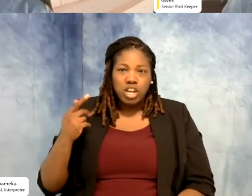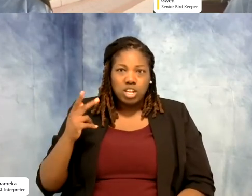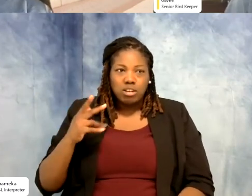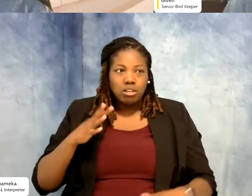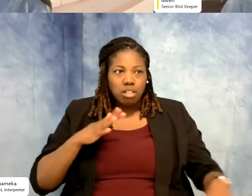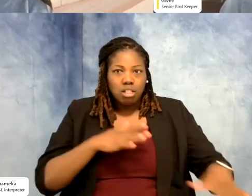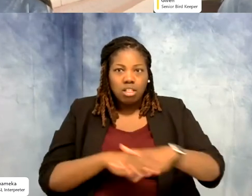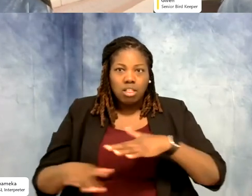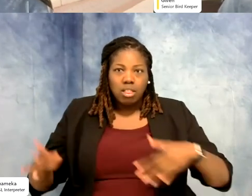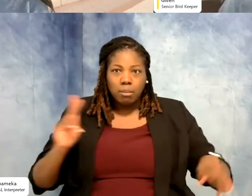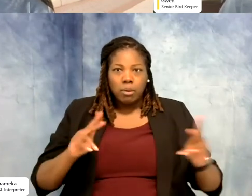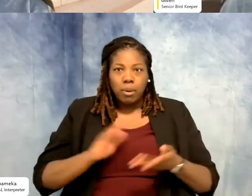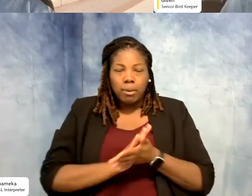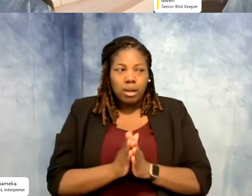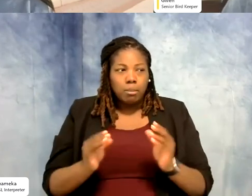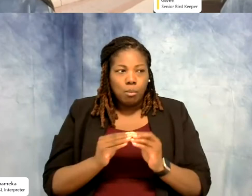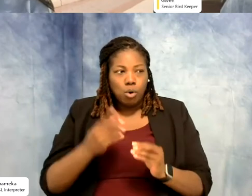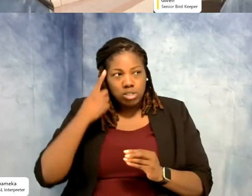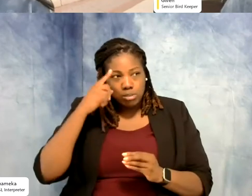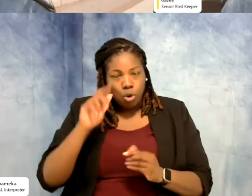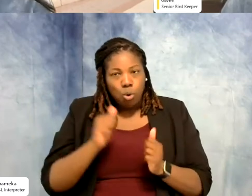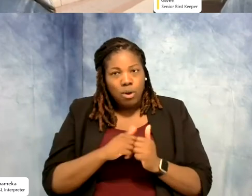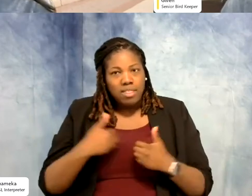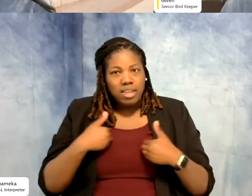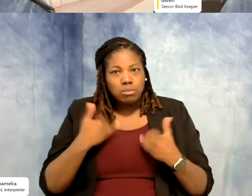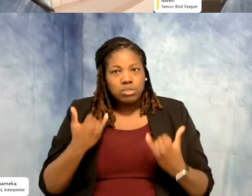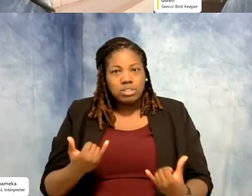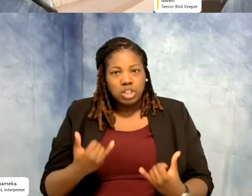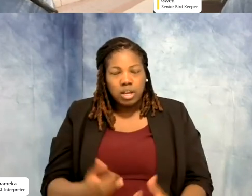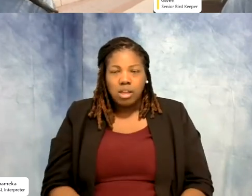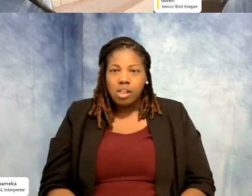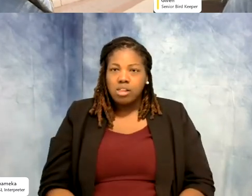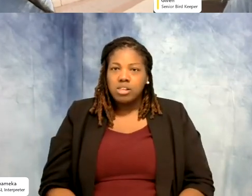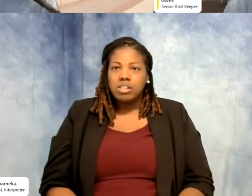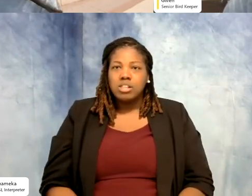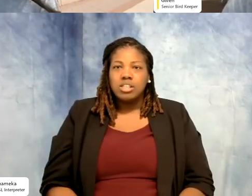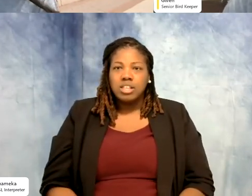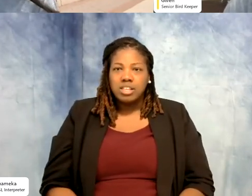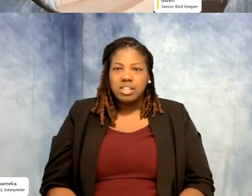gotten really smart with their animals now, thank god. I had, I had no dog that we paid for. I dragged